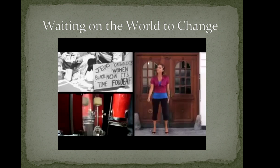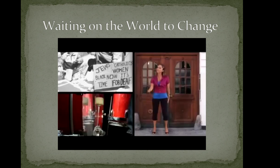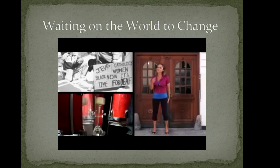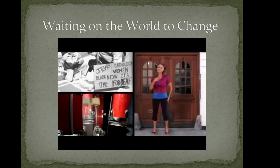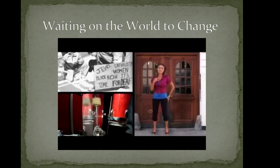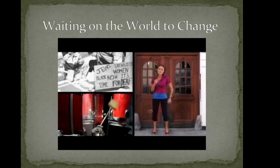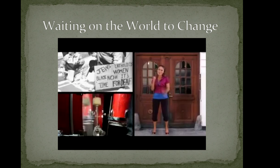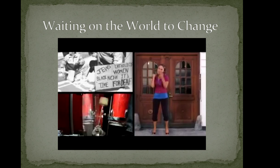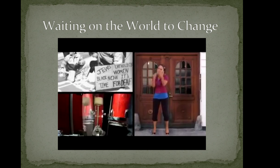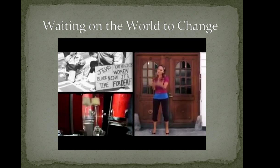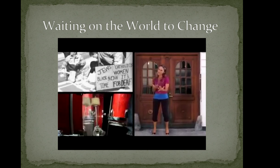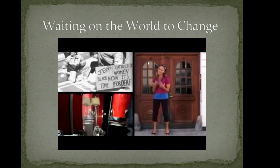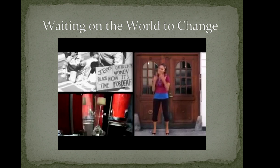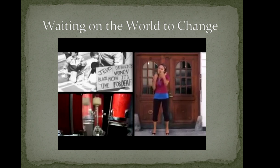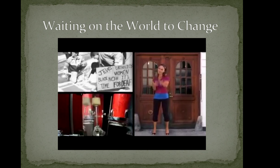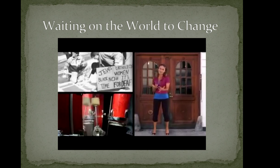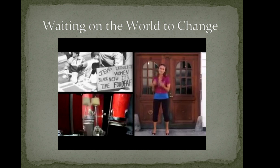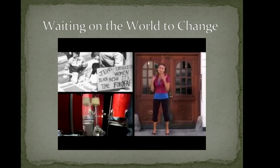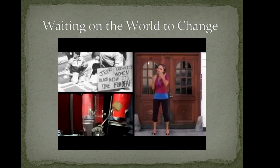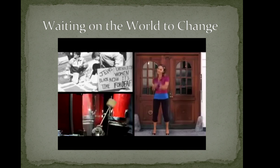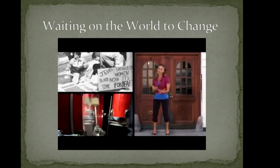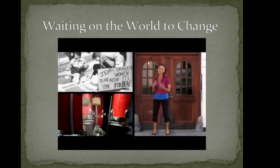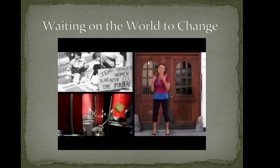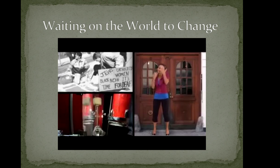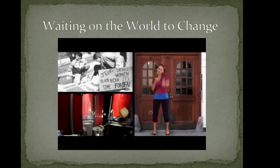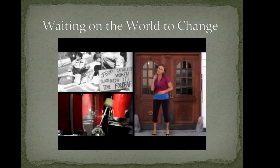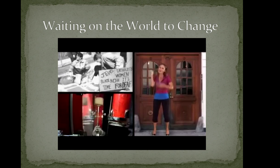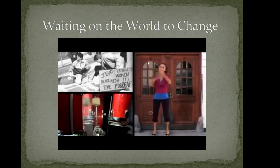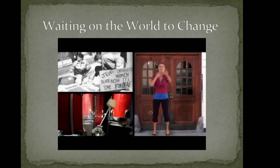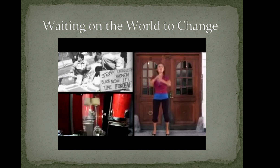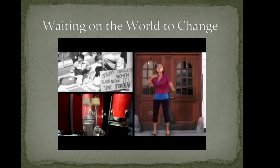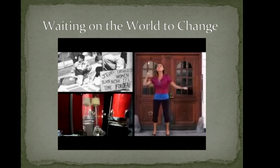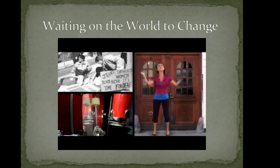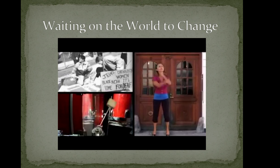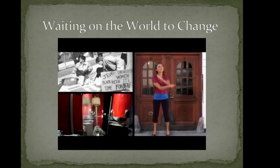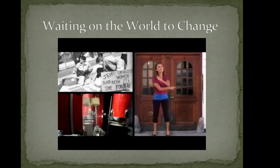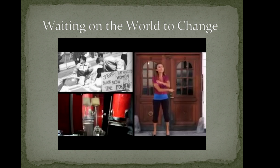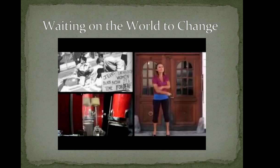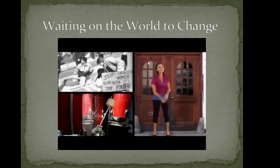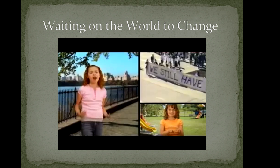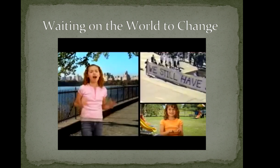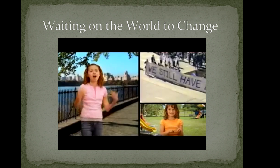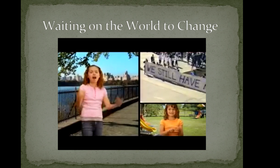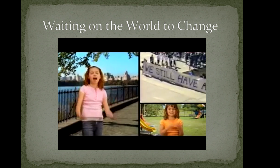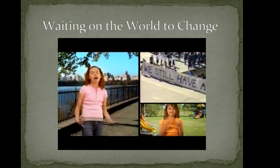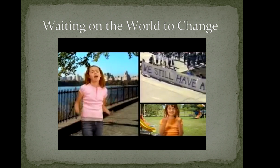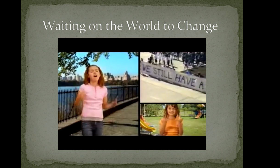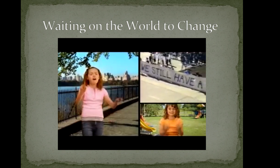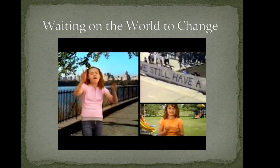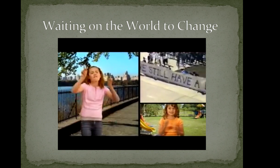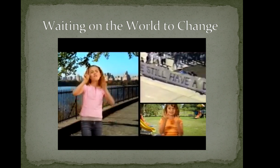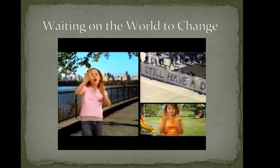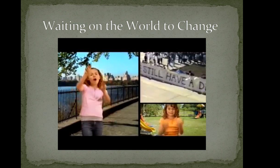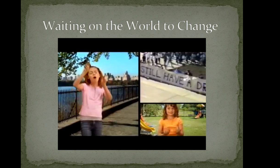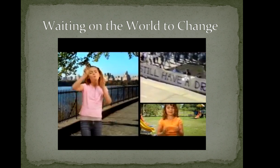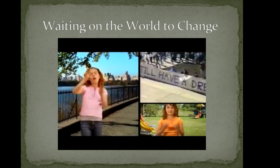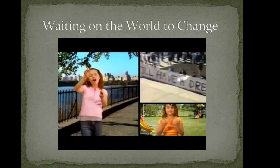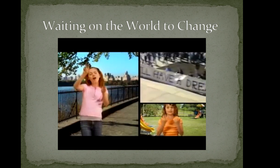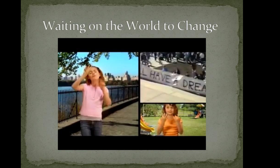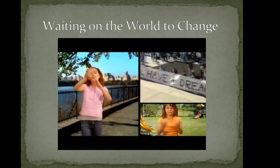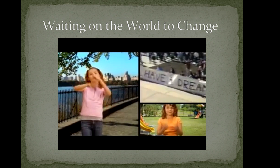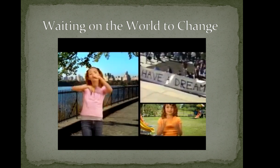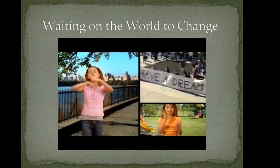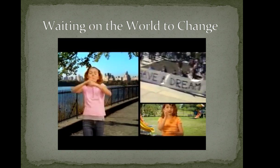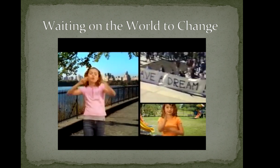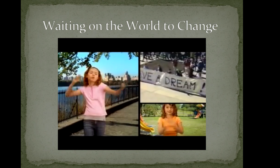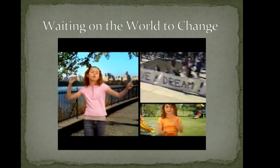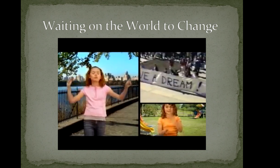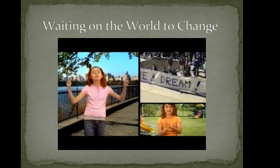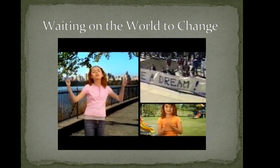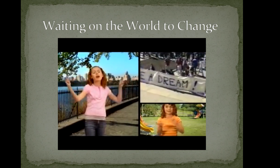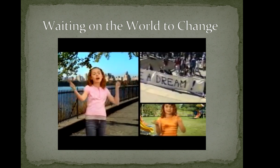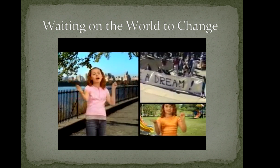Waiting on the world to change One day our generation Is gonna rule the population So